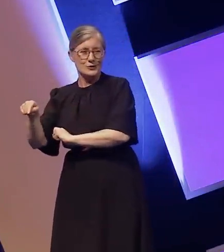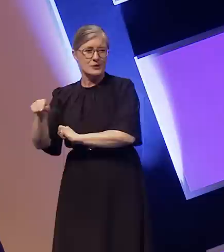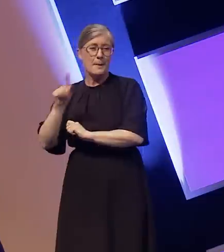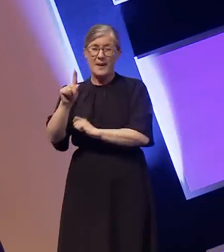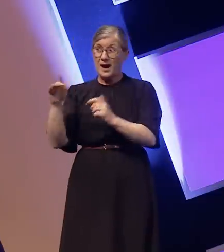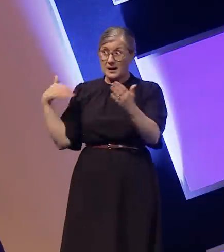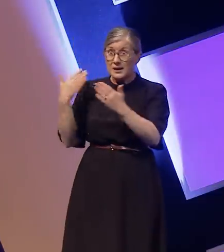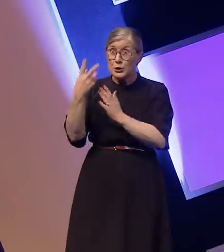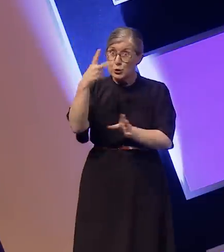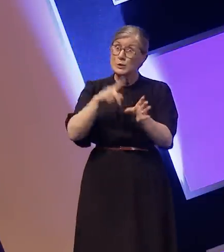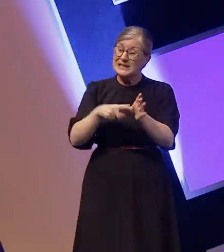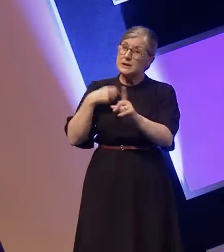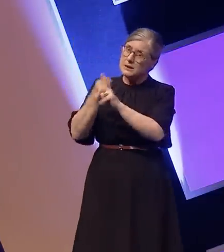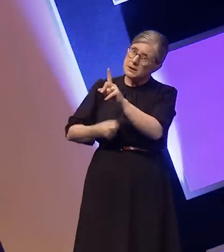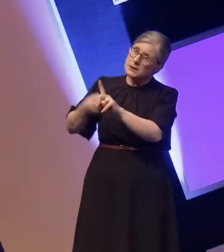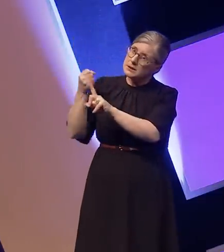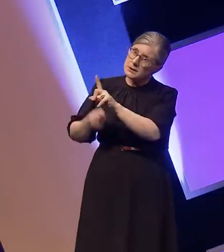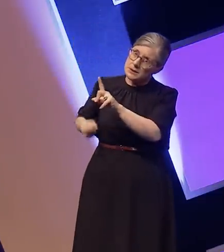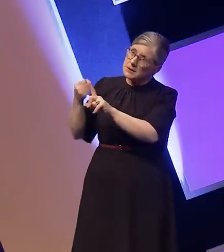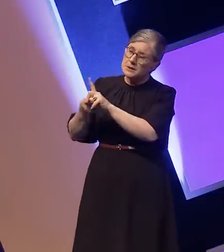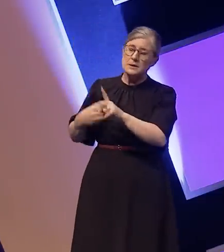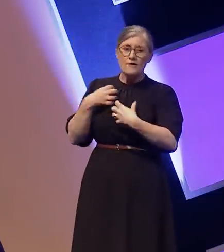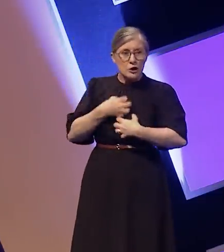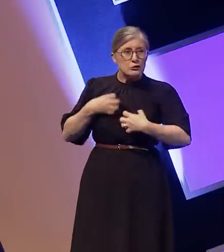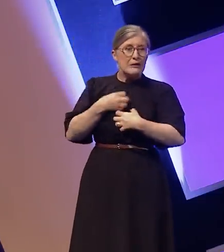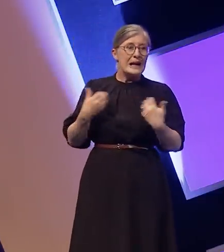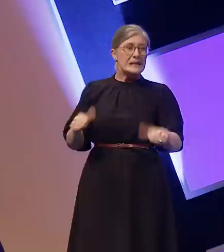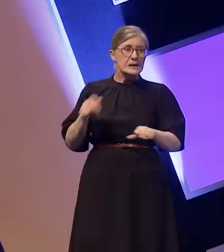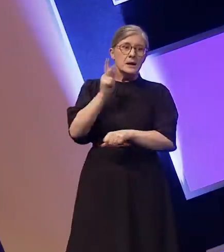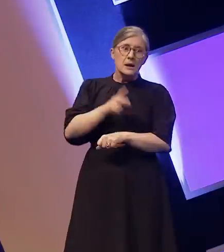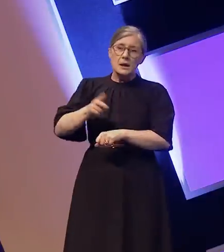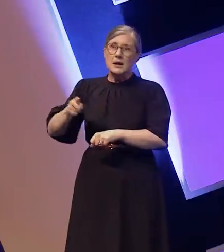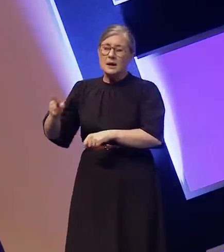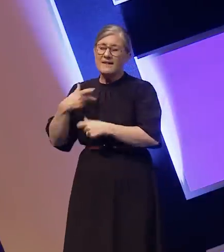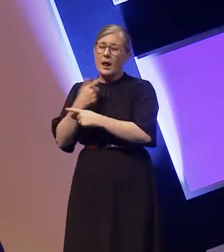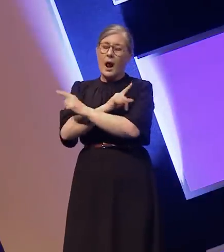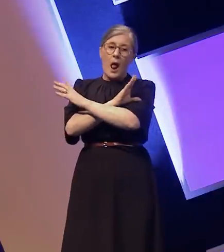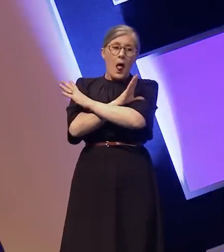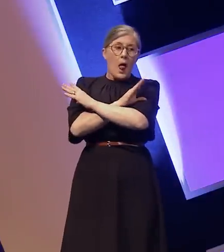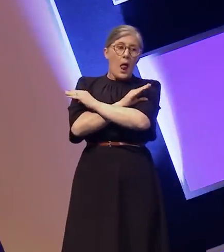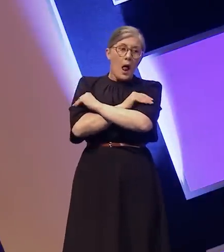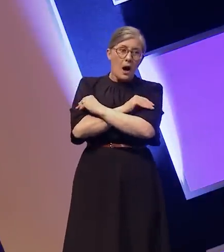time and energy to be able to get to a point where I feel able to demand that my needs are met.